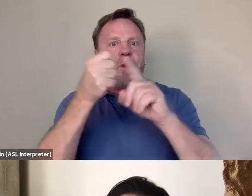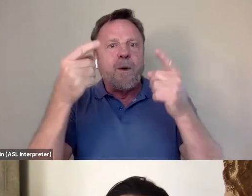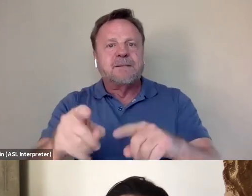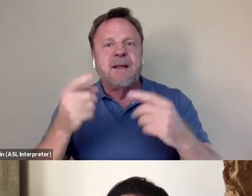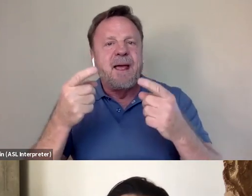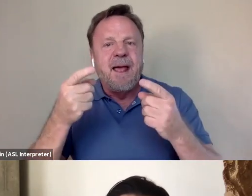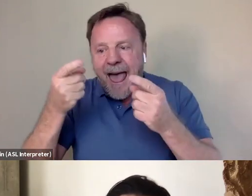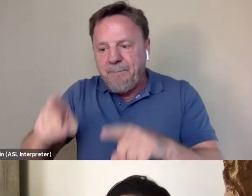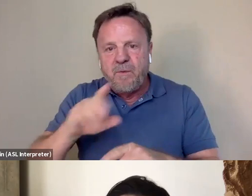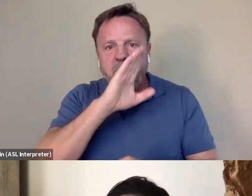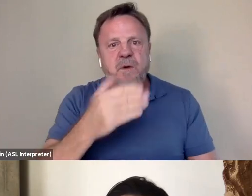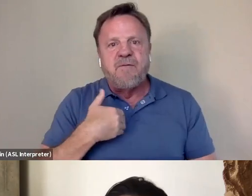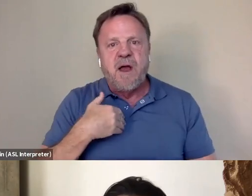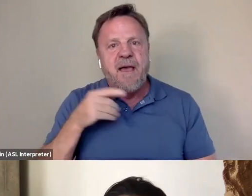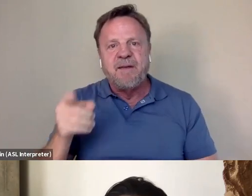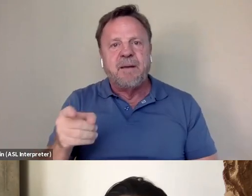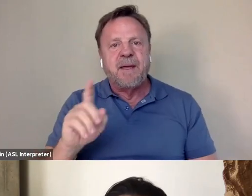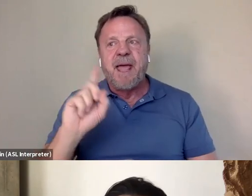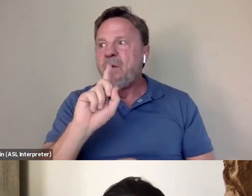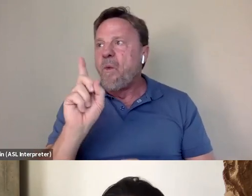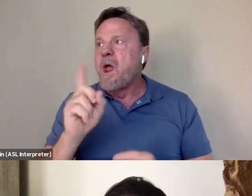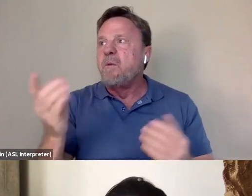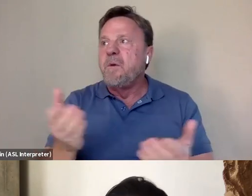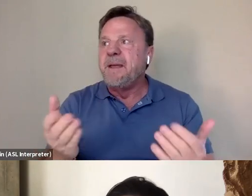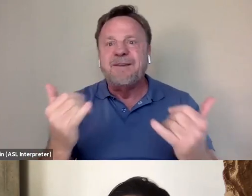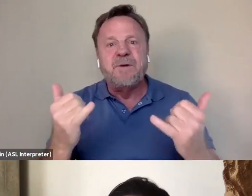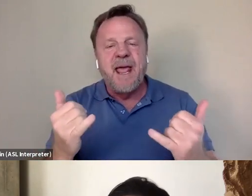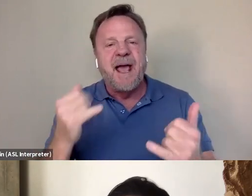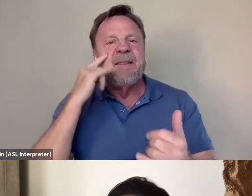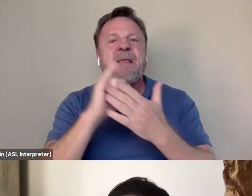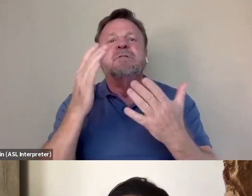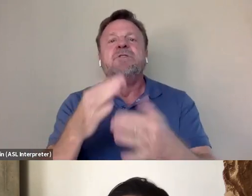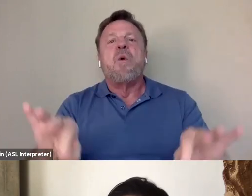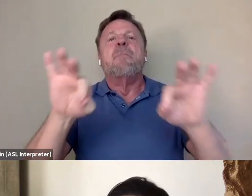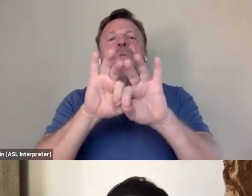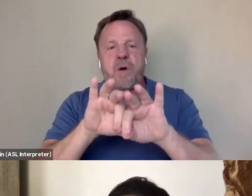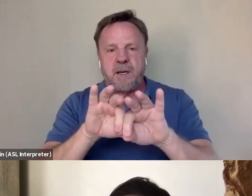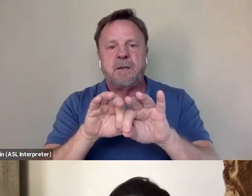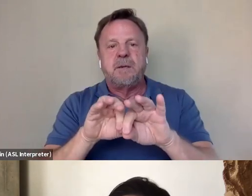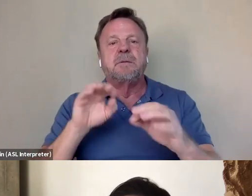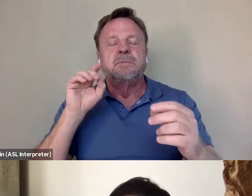And where would we be now today? And so I think that was so important to, again, towards the themes of the film,